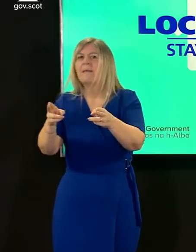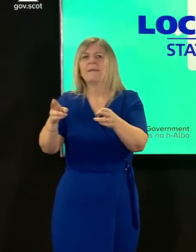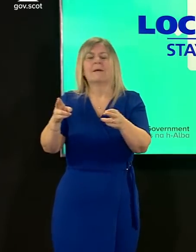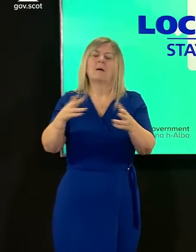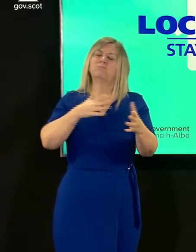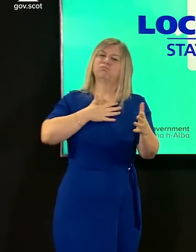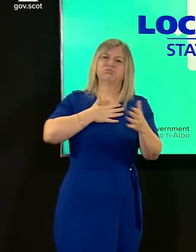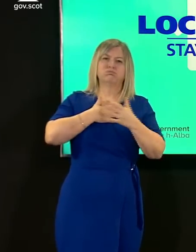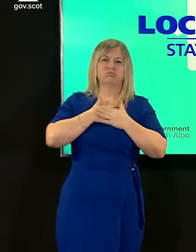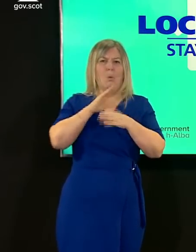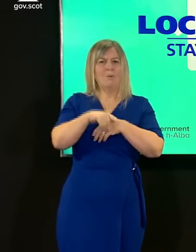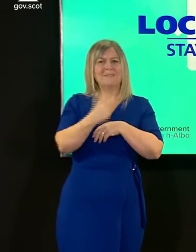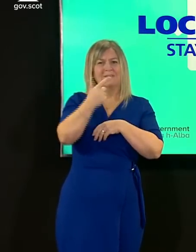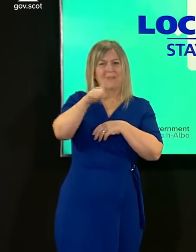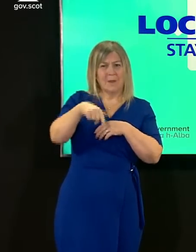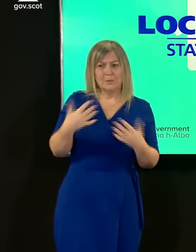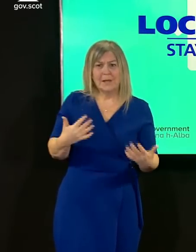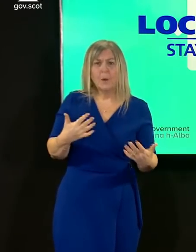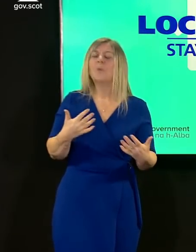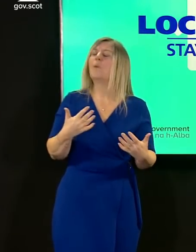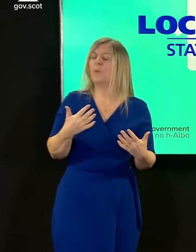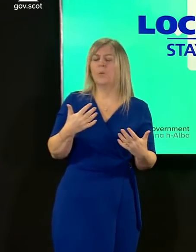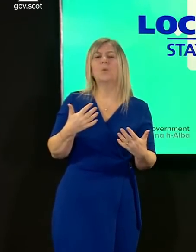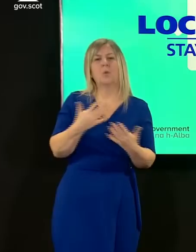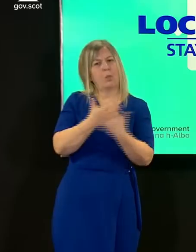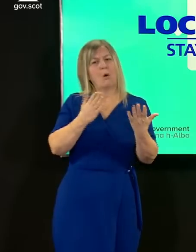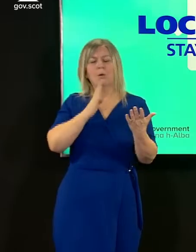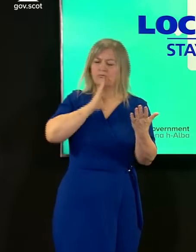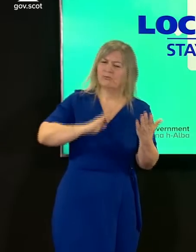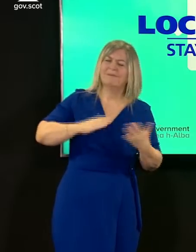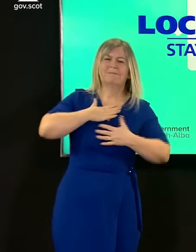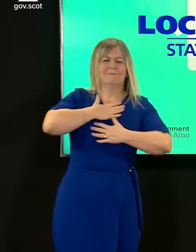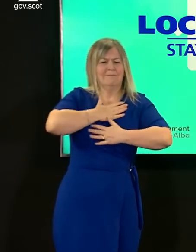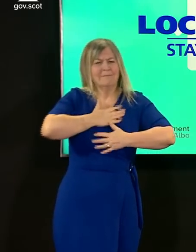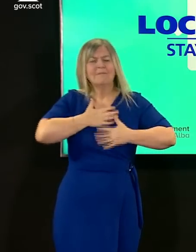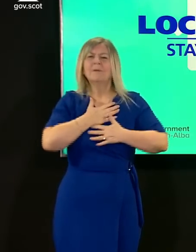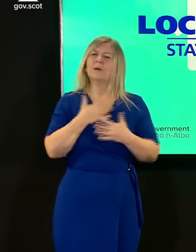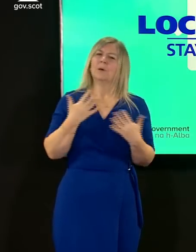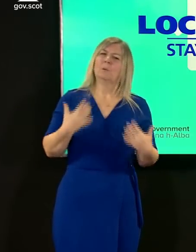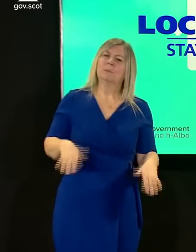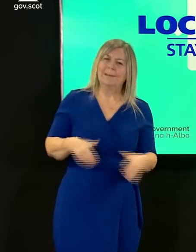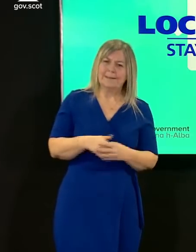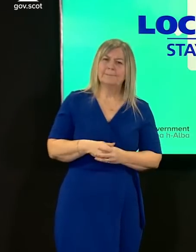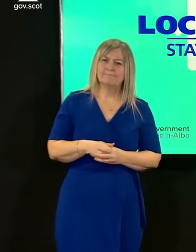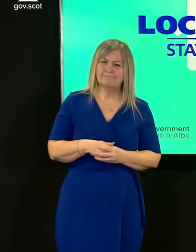the last 12 months have brought grief and heartbreak very many people have been anxious